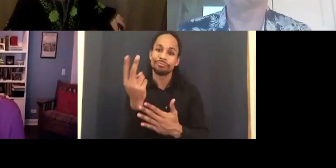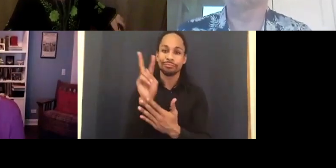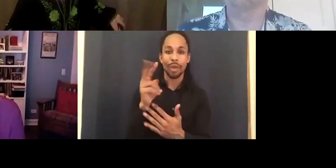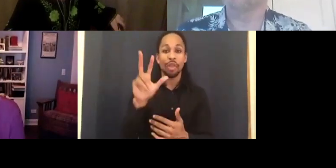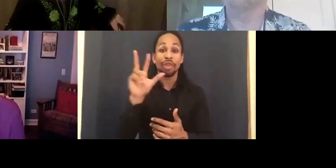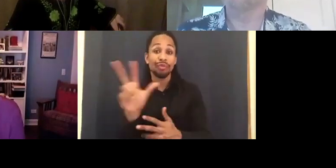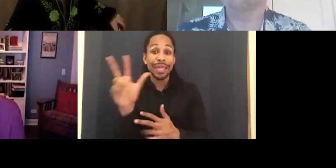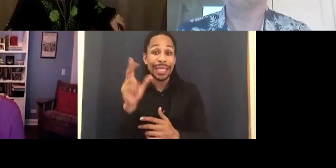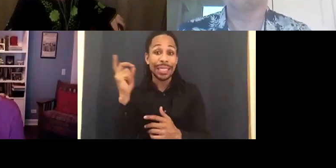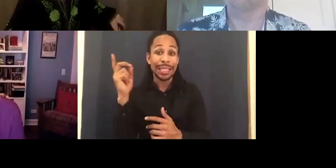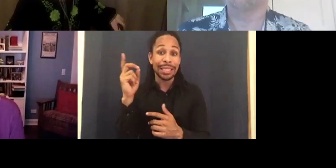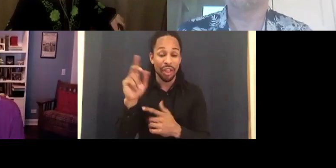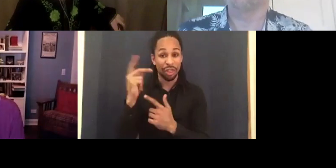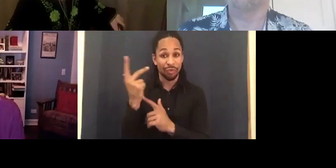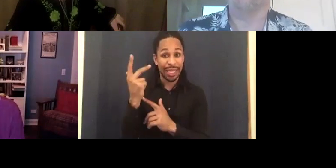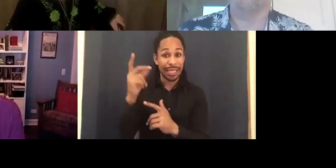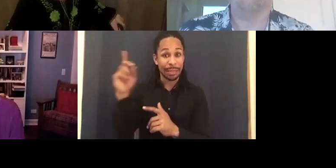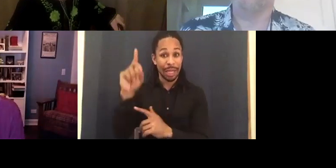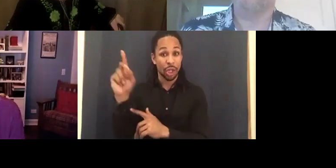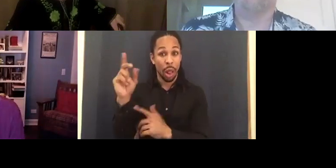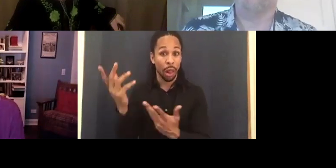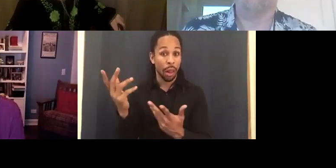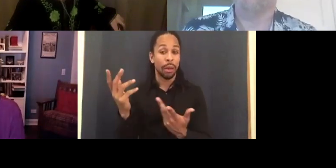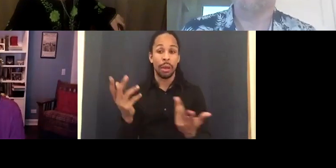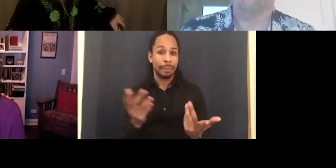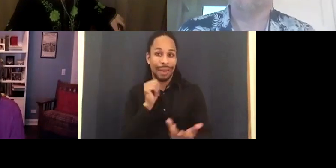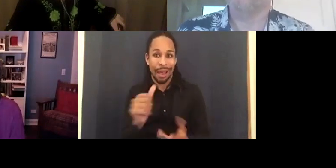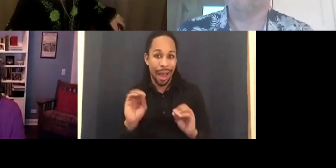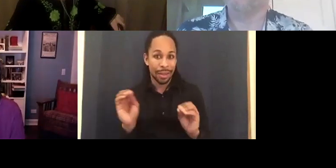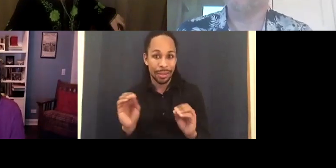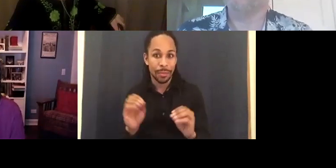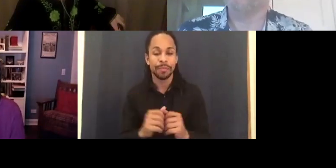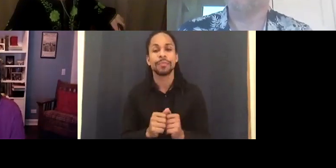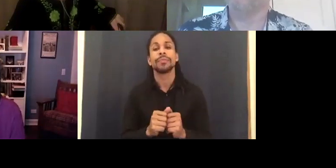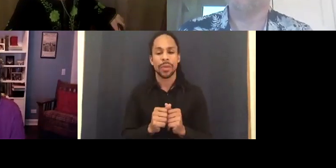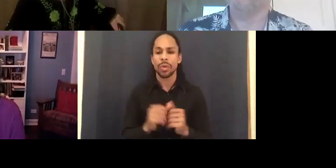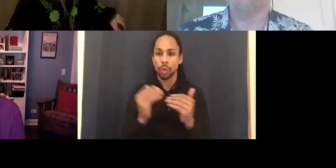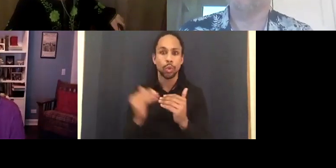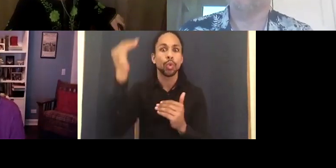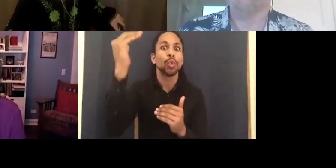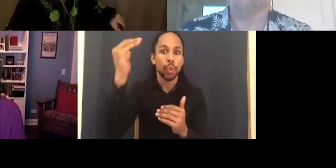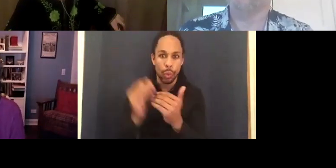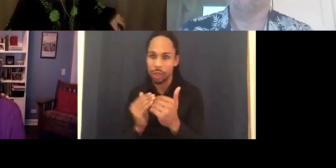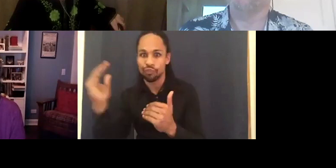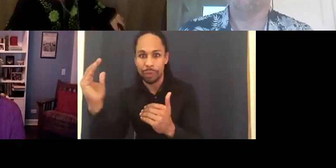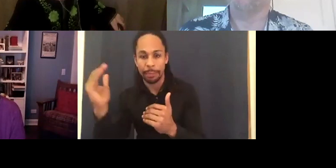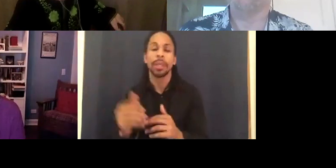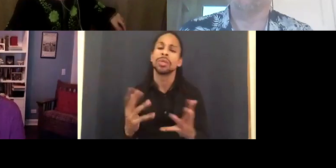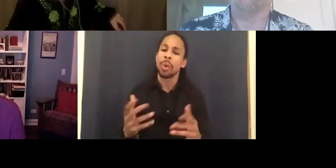I think maybe what I'd like to see is somebody that's complete character that's